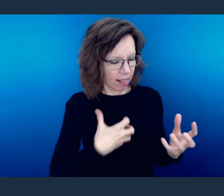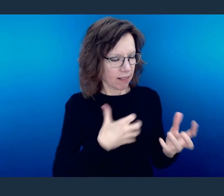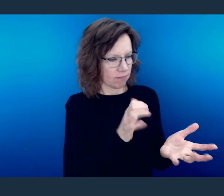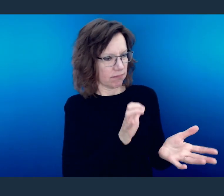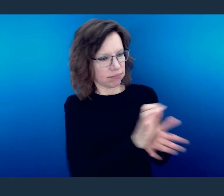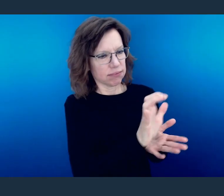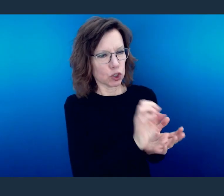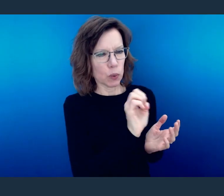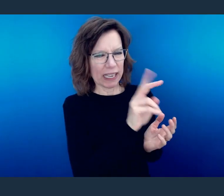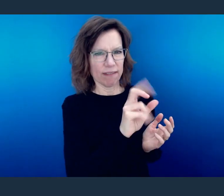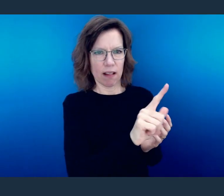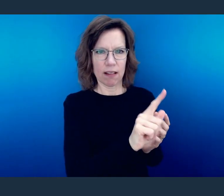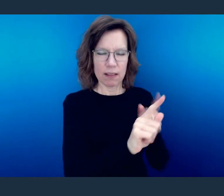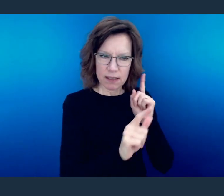We can submit all the words.